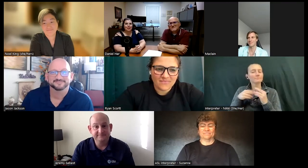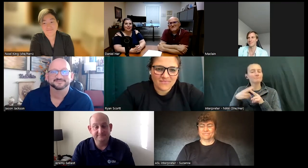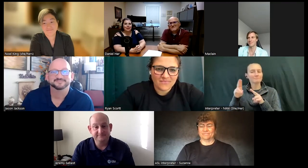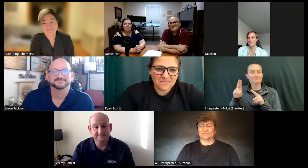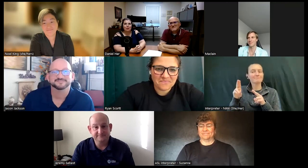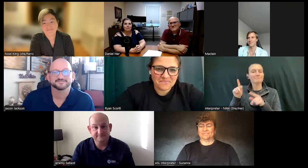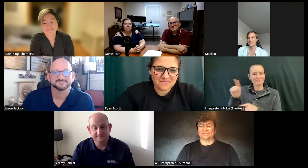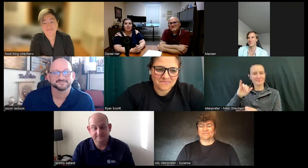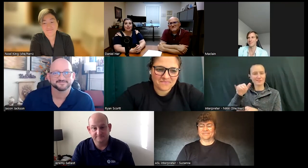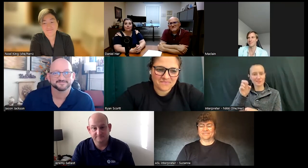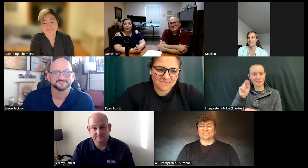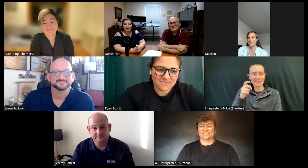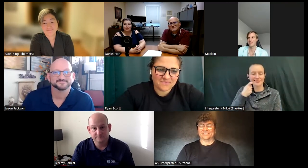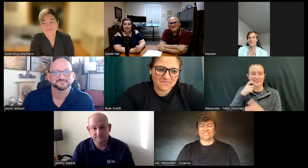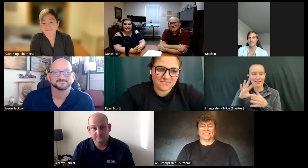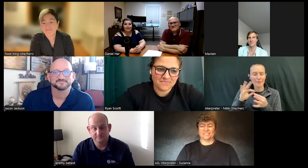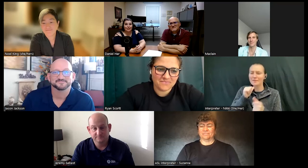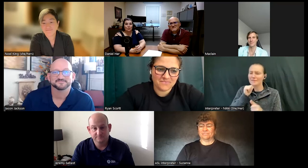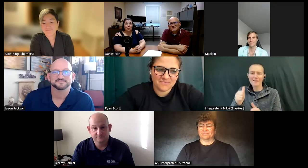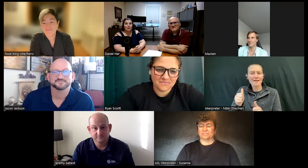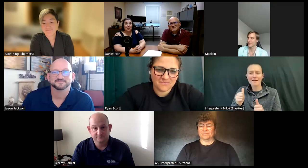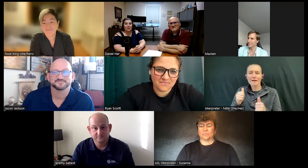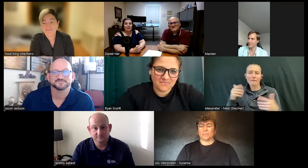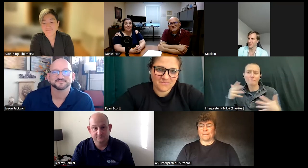Jason said about not being afraid to make mistakes and so real quick I want